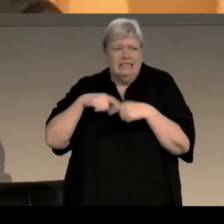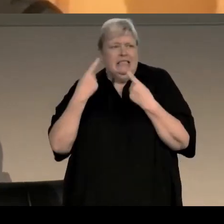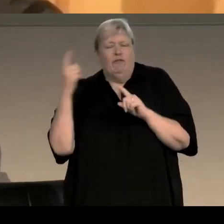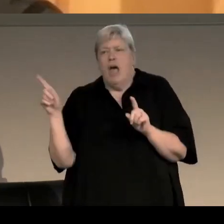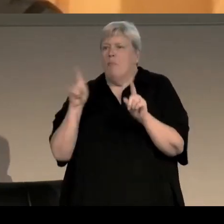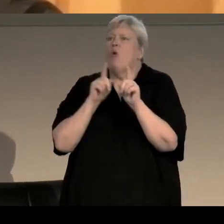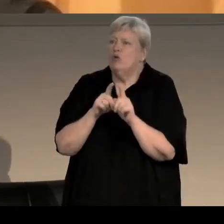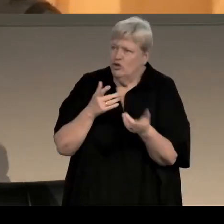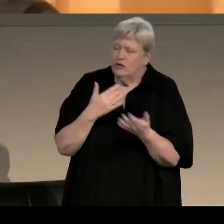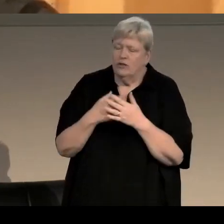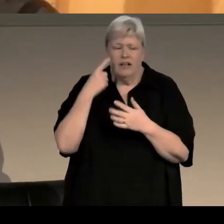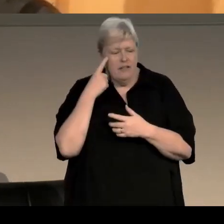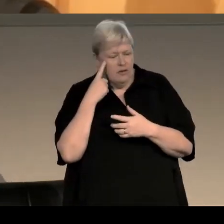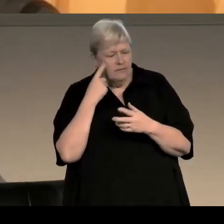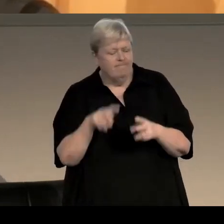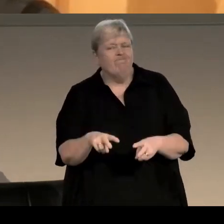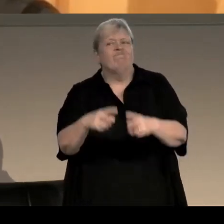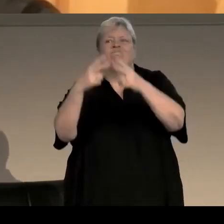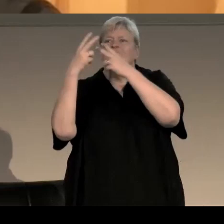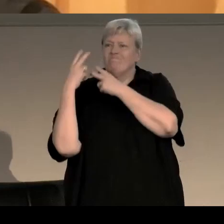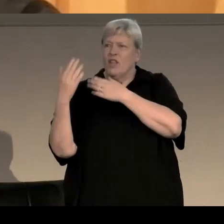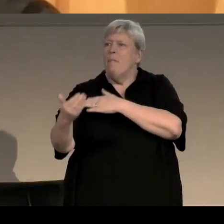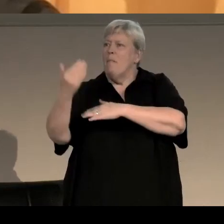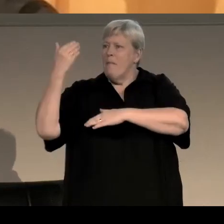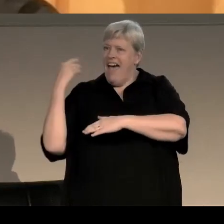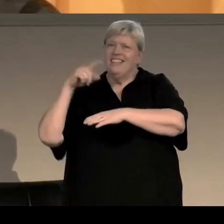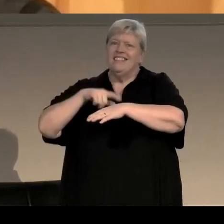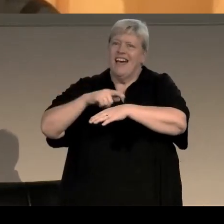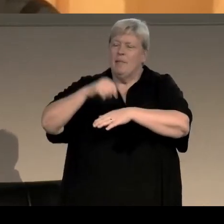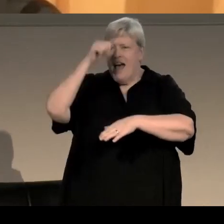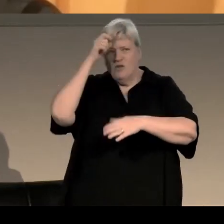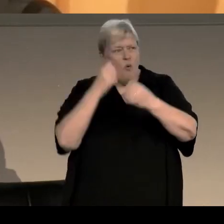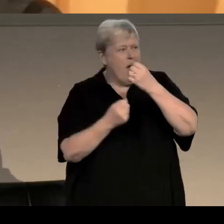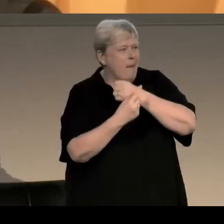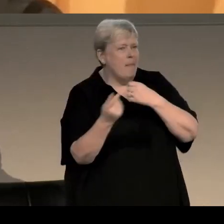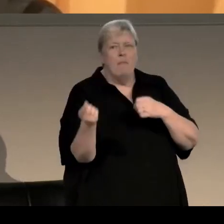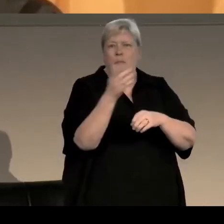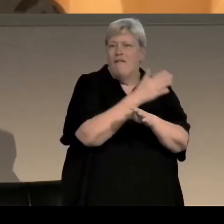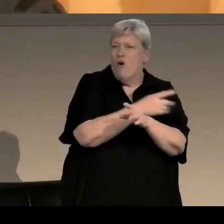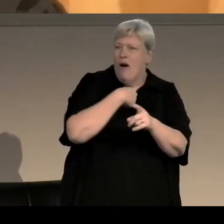and so what I thought is I can go back in time. Because I know what happened before COVID arrived,